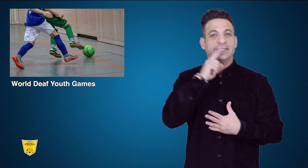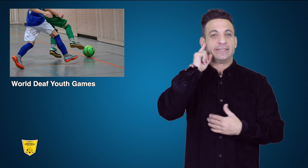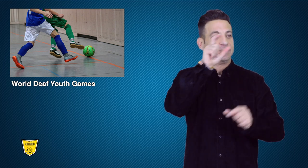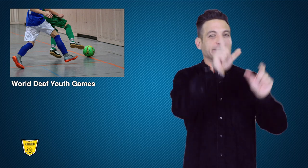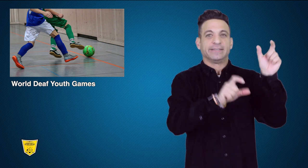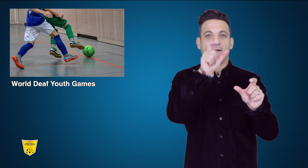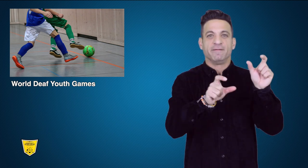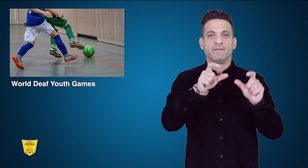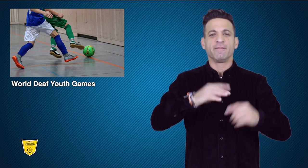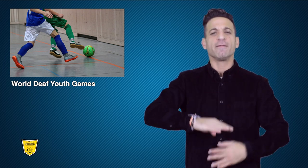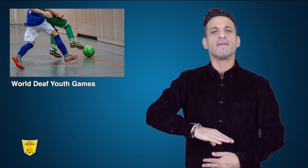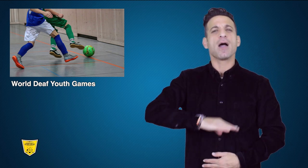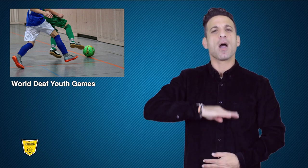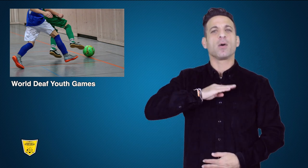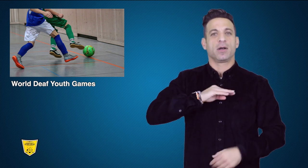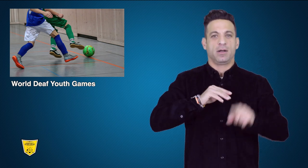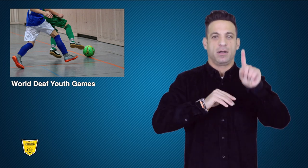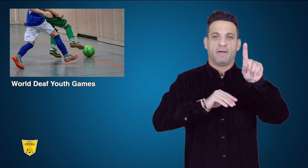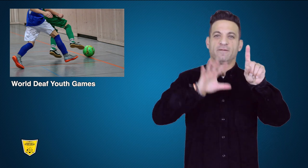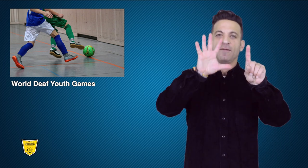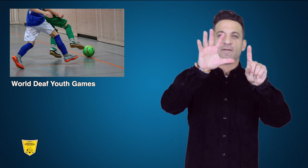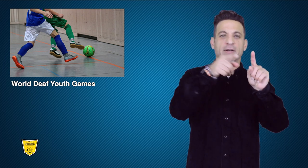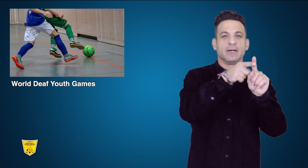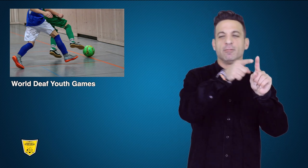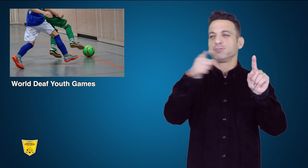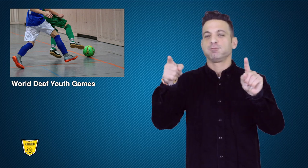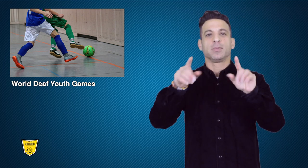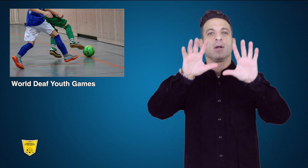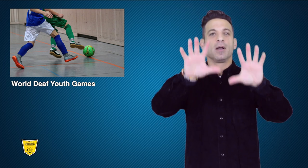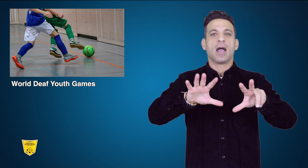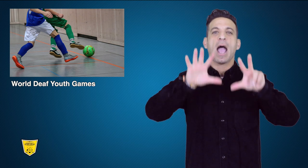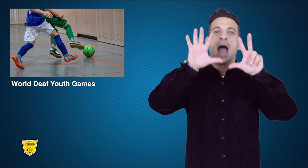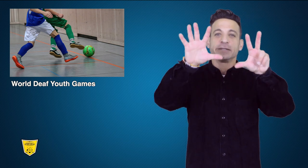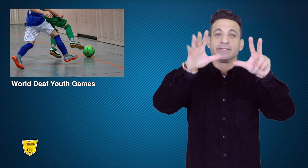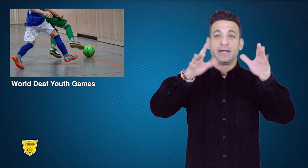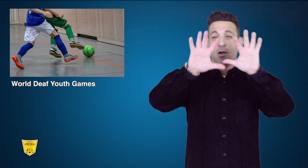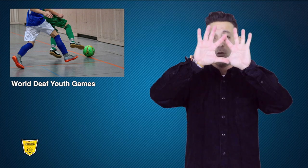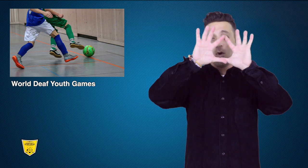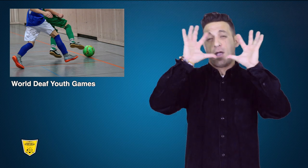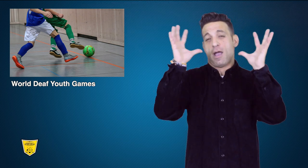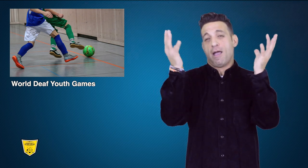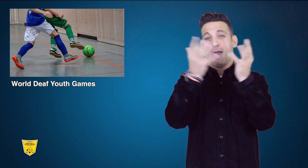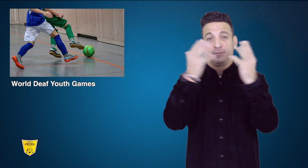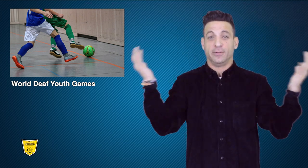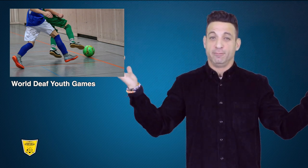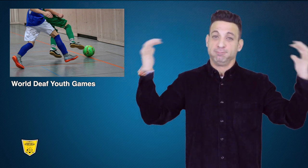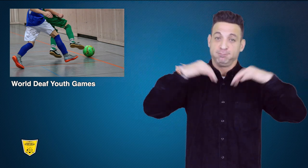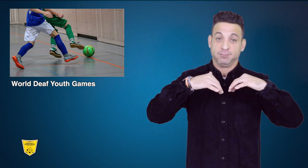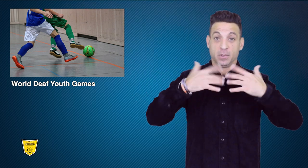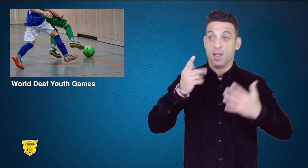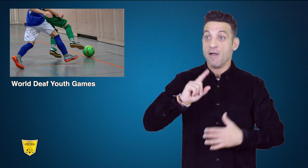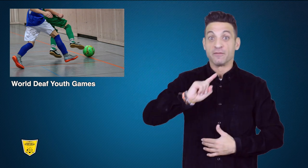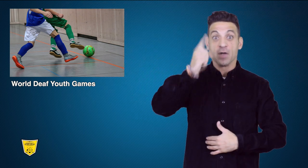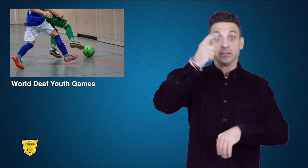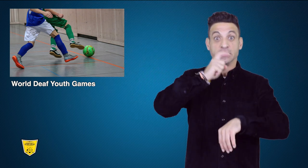for young Deaf people 15 to 18 years old from all over the world.